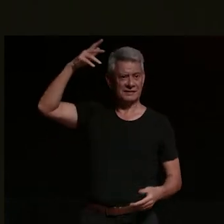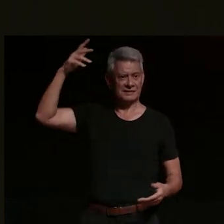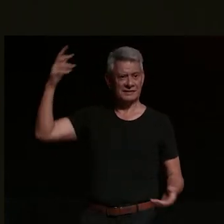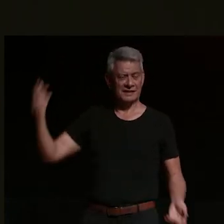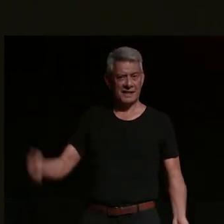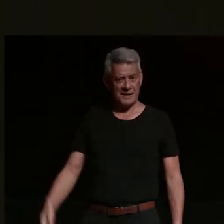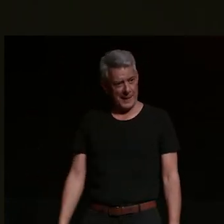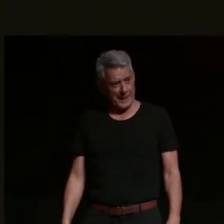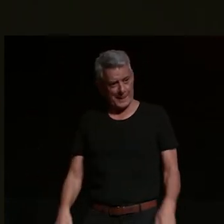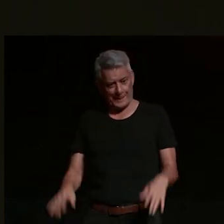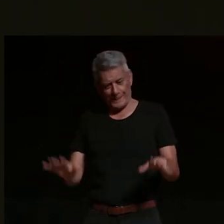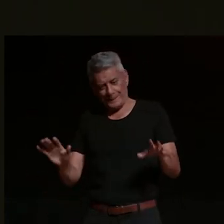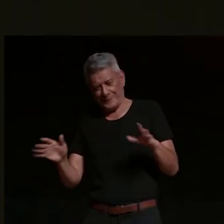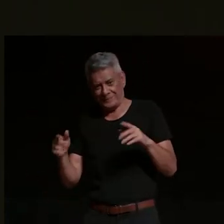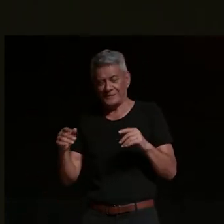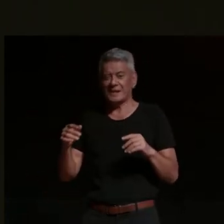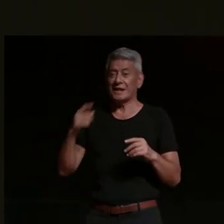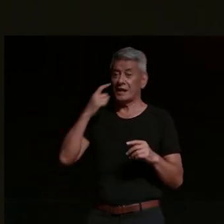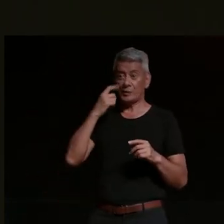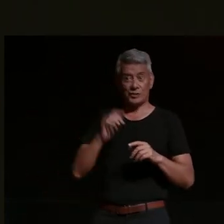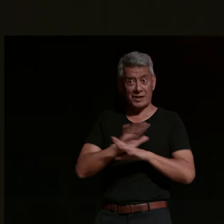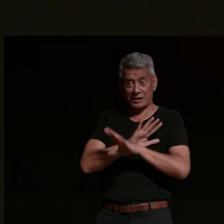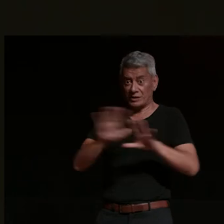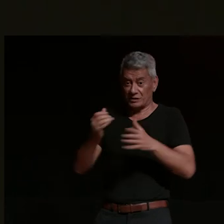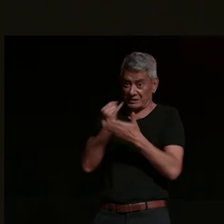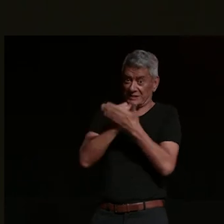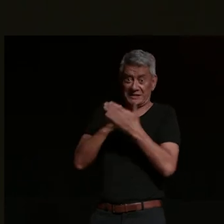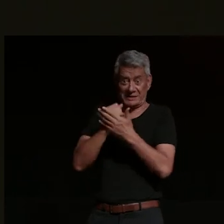i'm trying not to piss myself because it's like a natural reaction when you're getting electrocuted